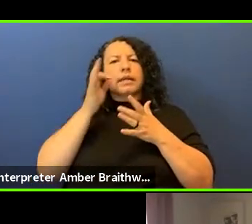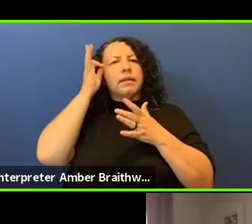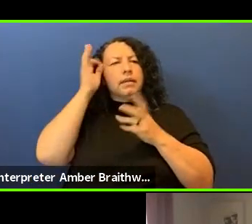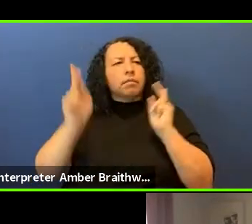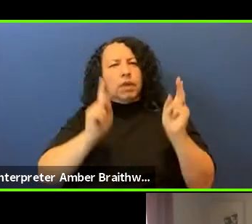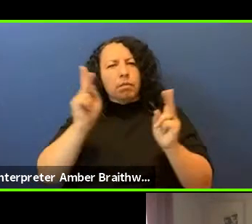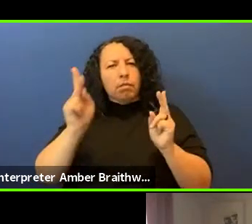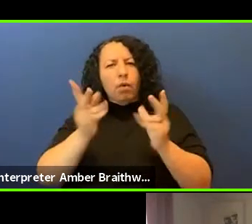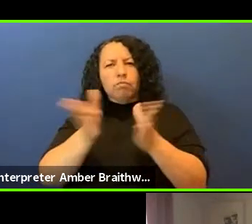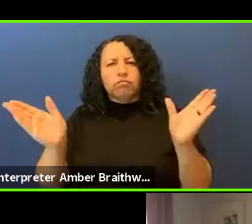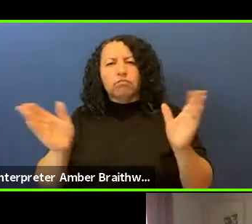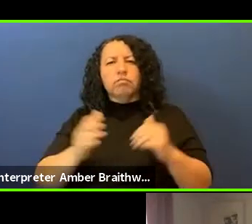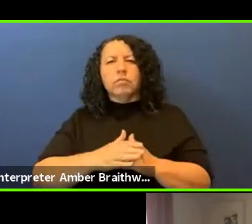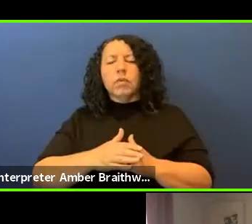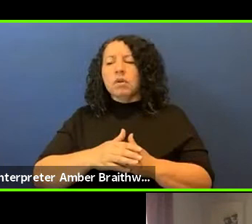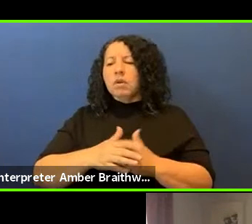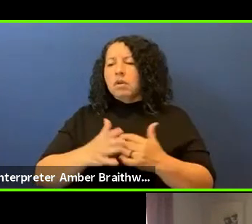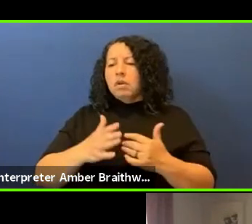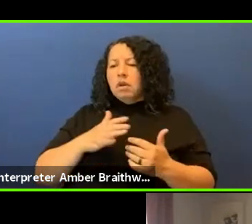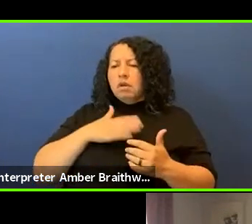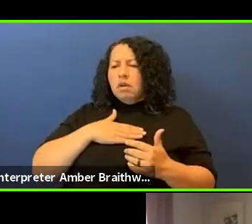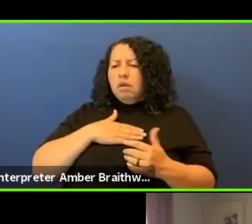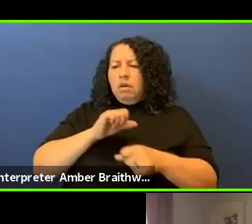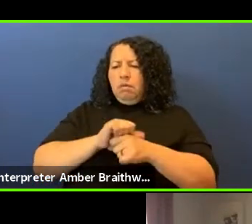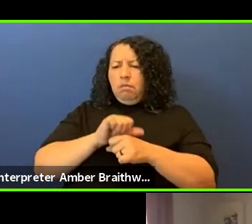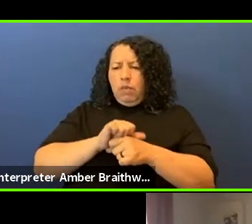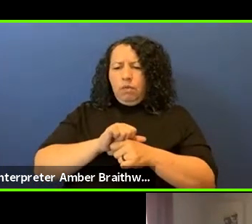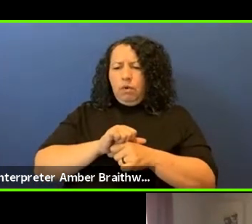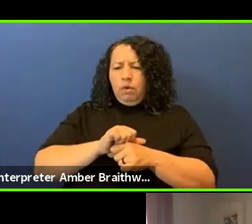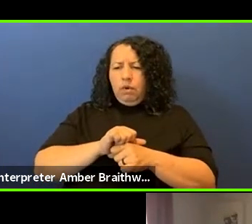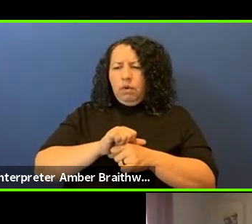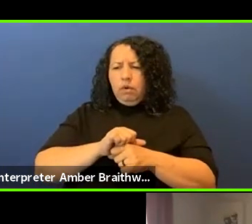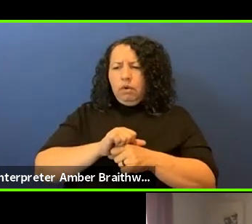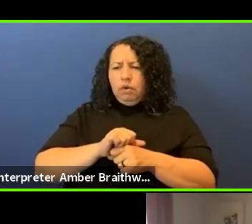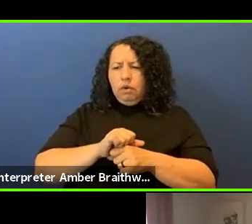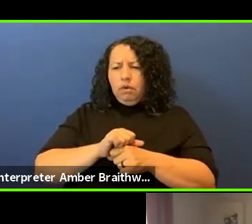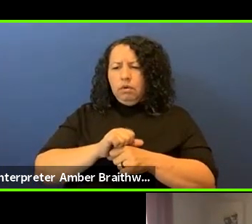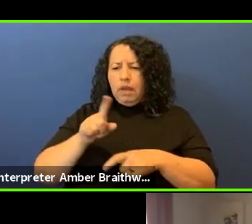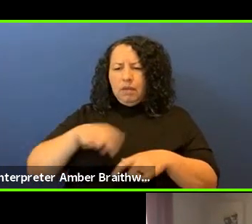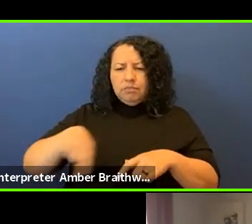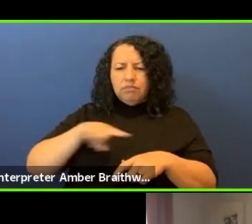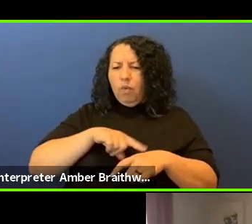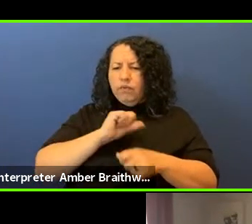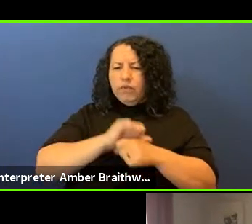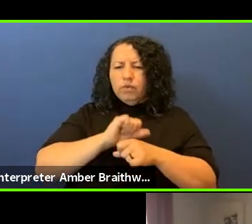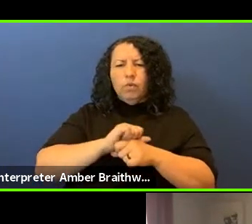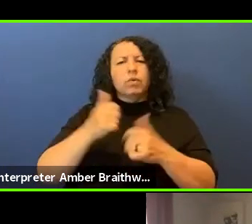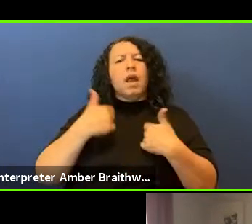This work, you know, I have a juris doctor from the UCLA